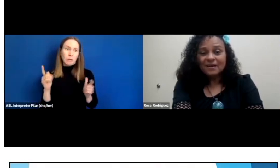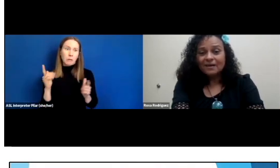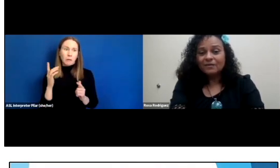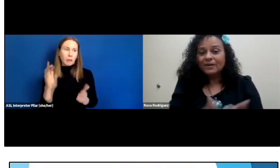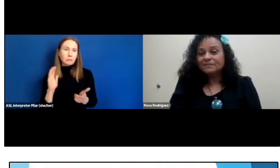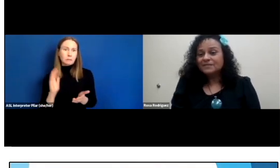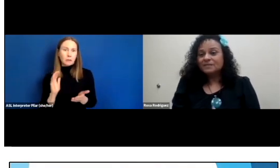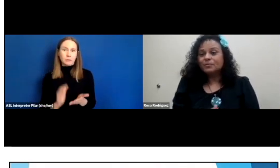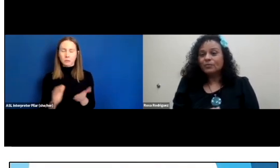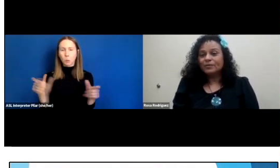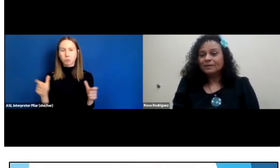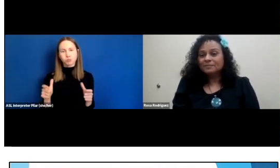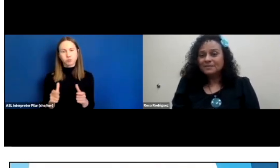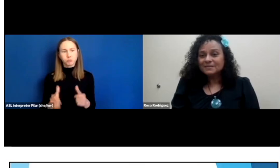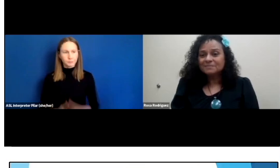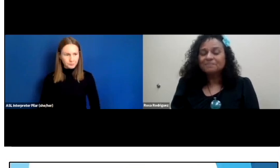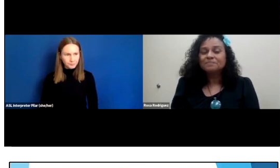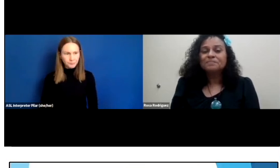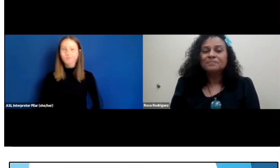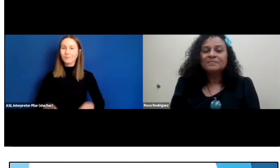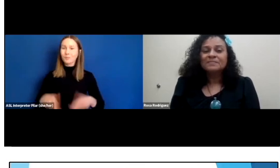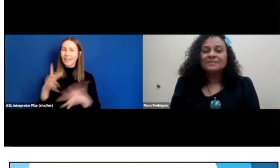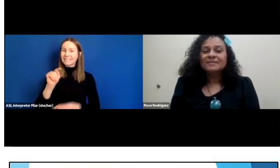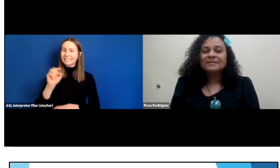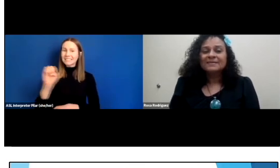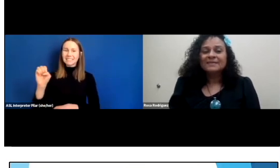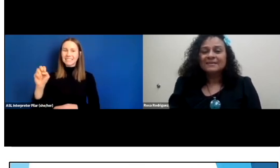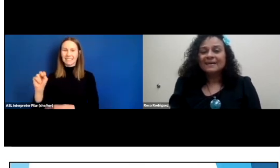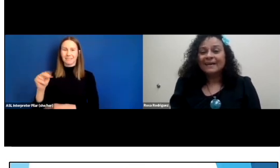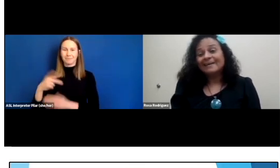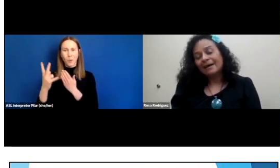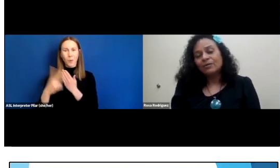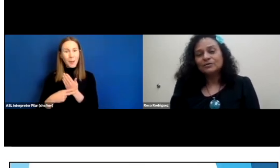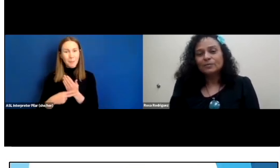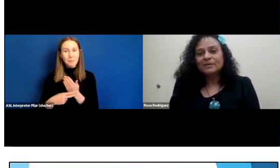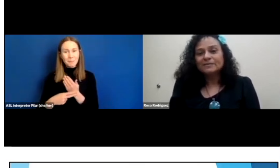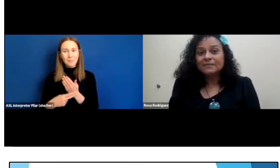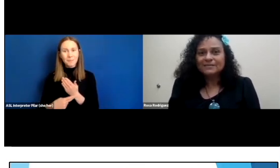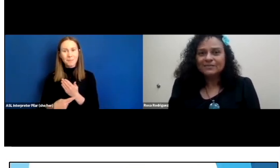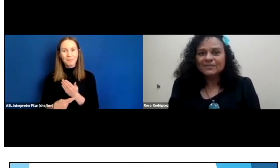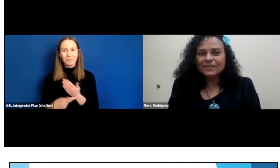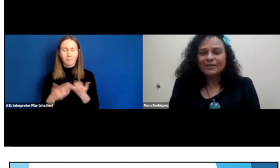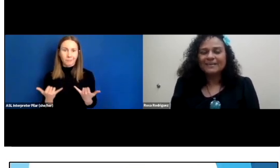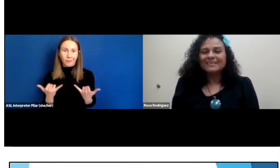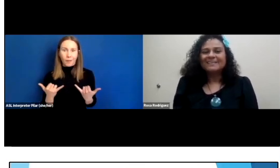We have teen programs. Now, also because everything is on the internet.